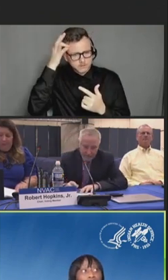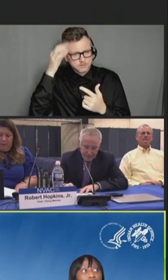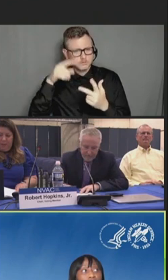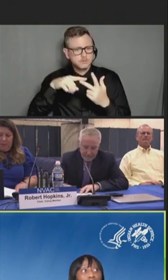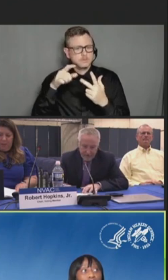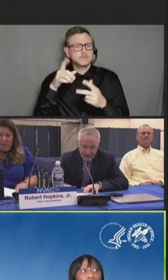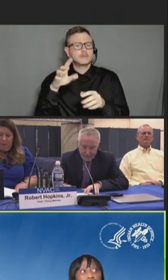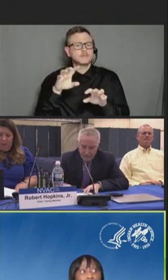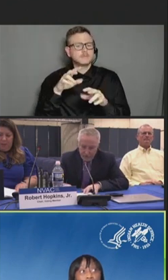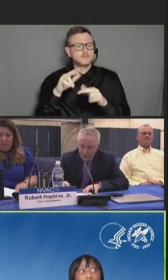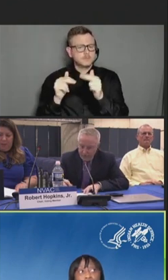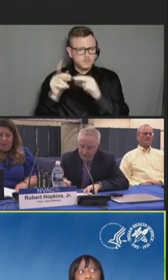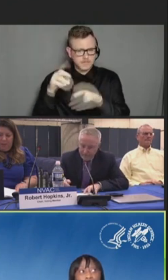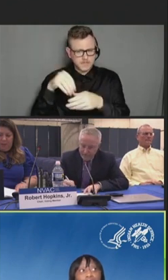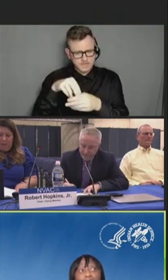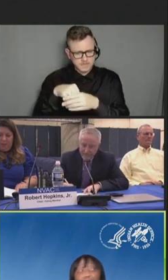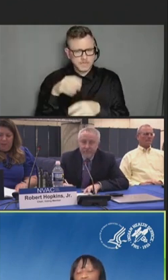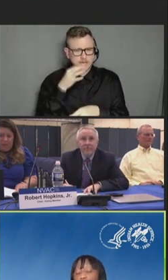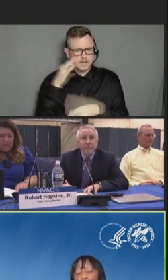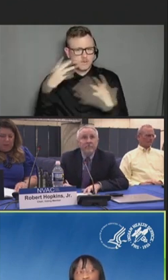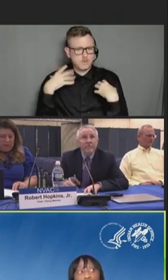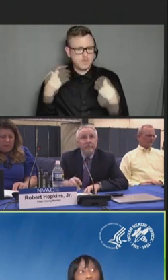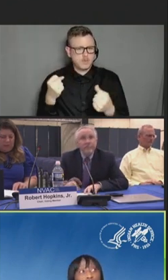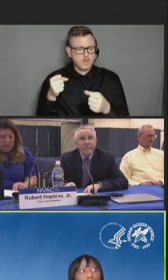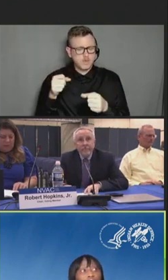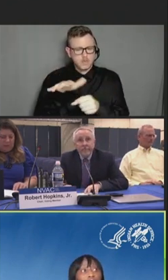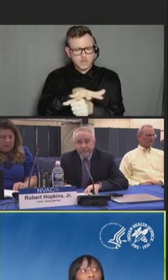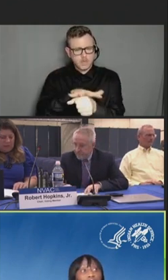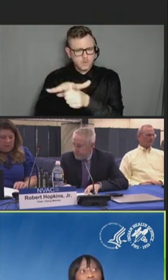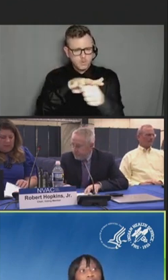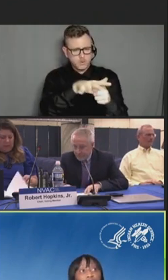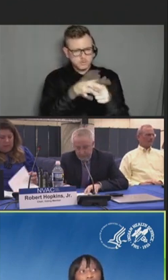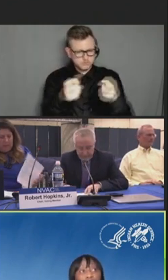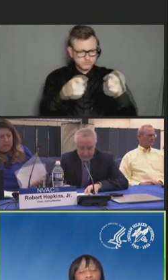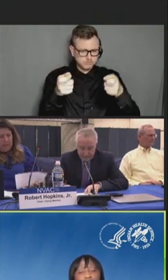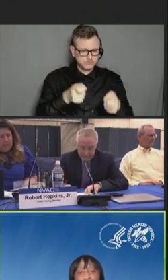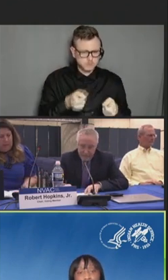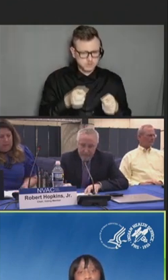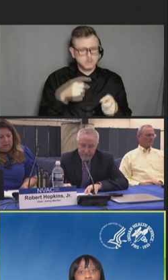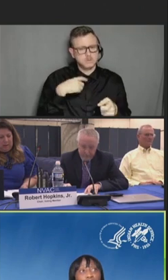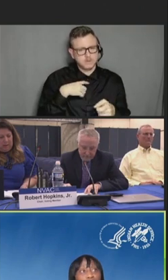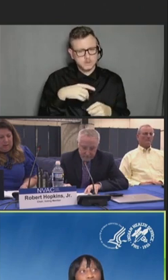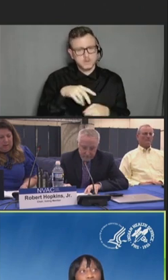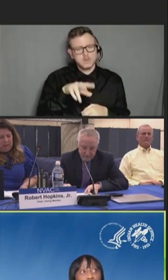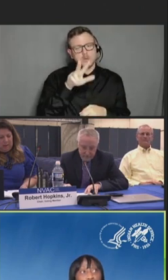Service jurisdiction has administered over 2.3 million COVID vaccine and continues to